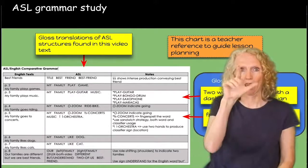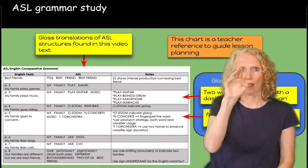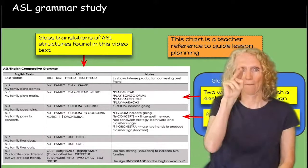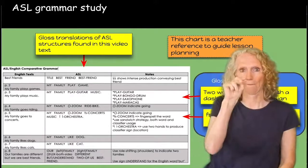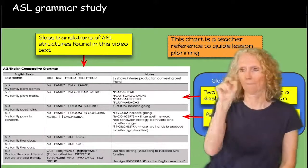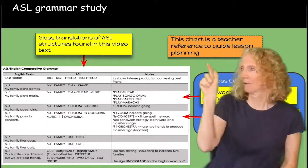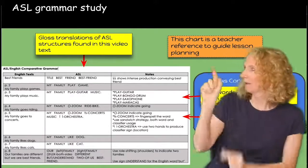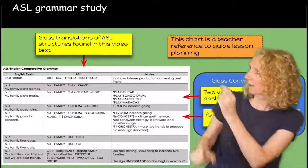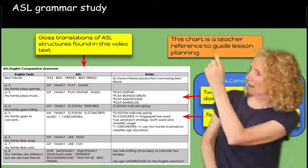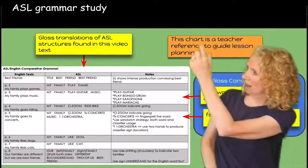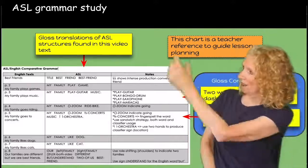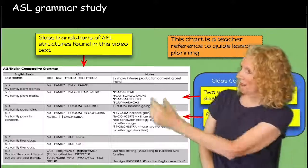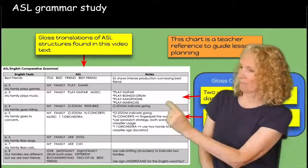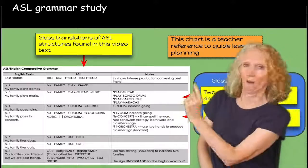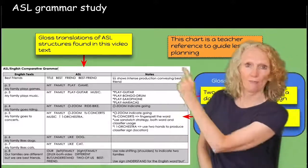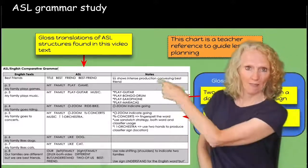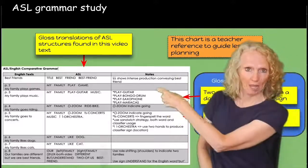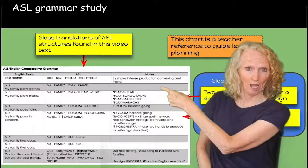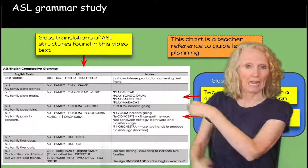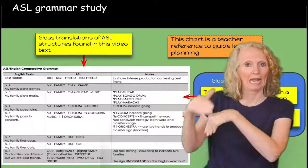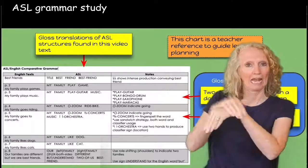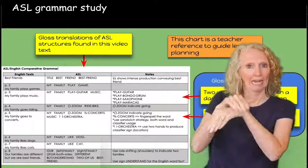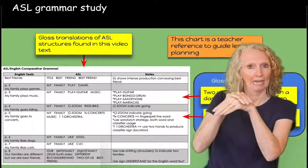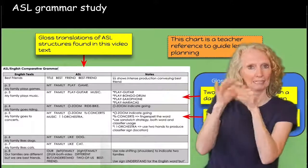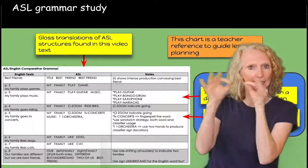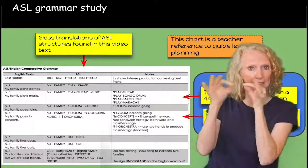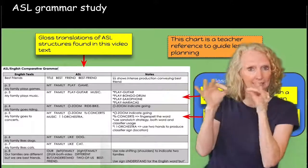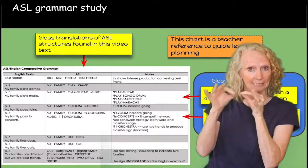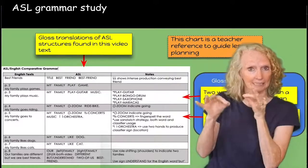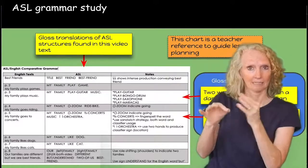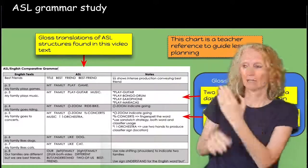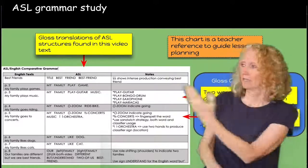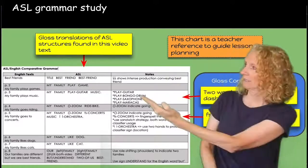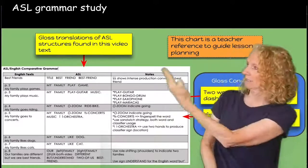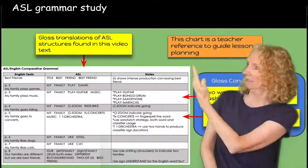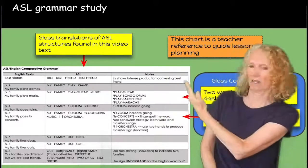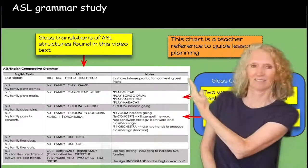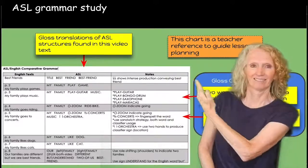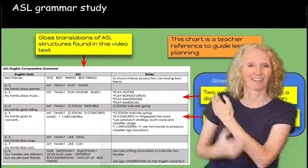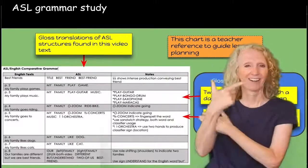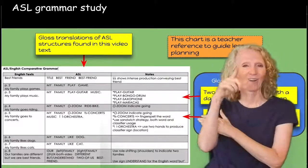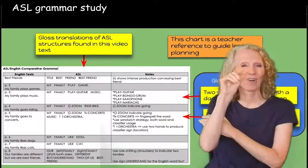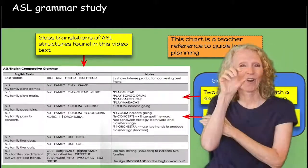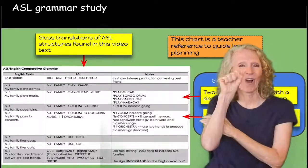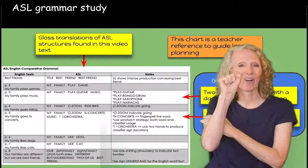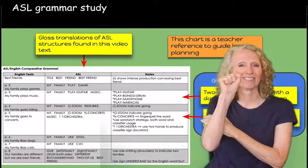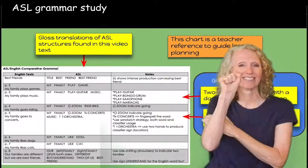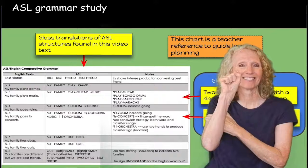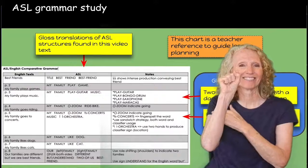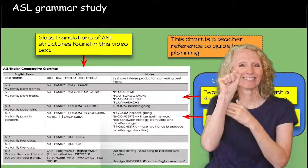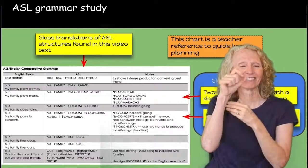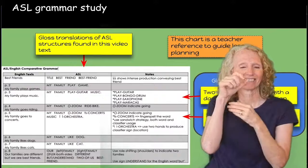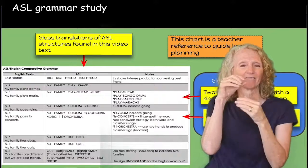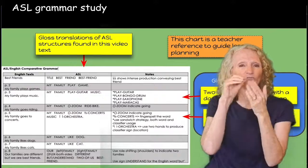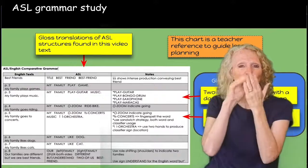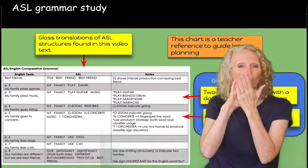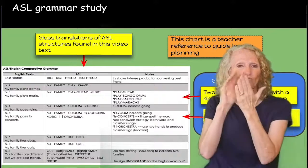in this first column you see english